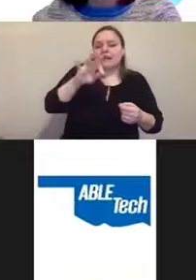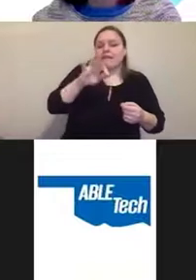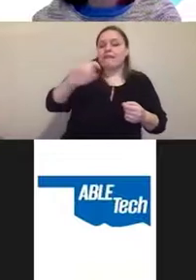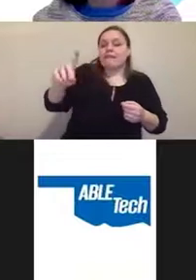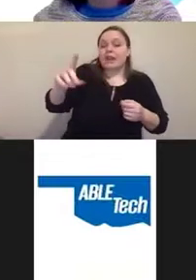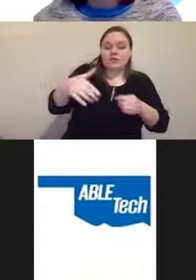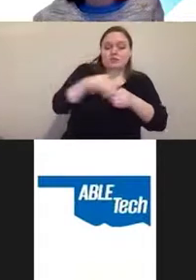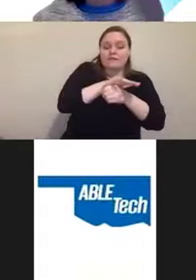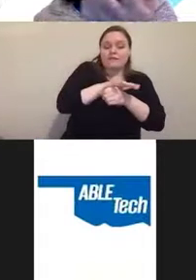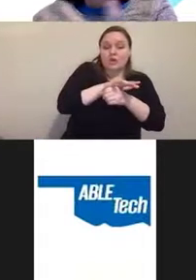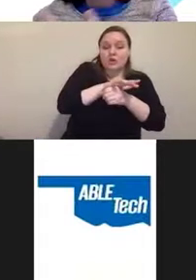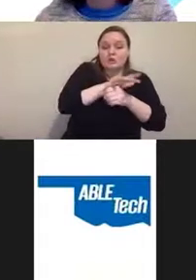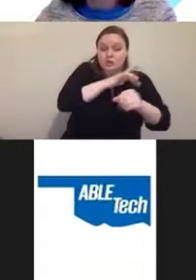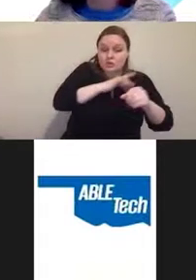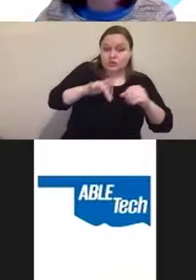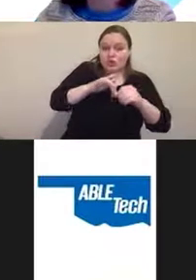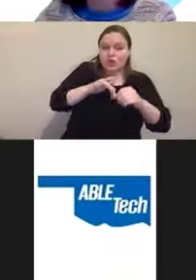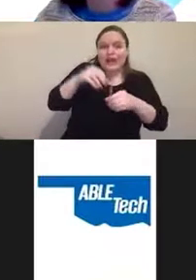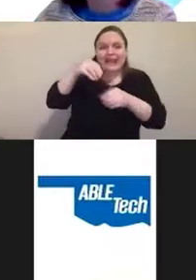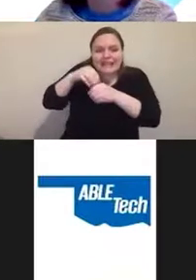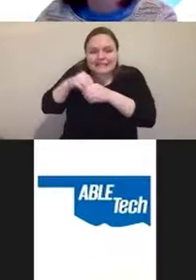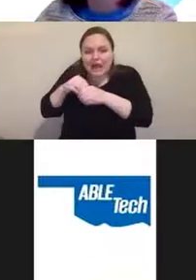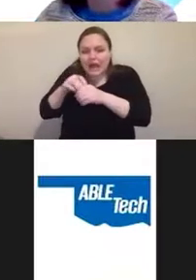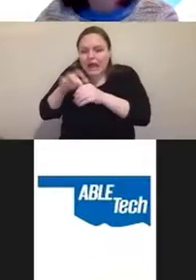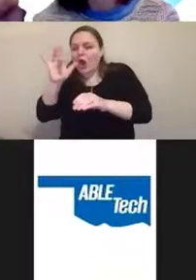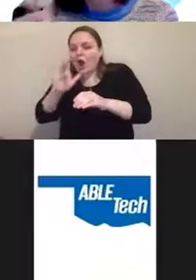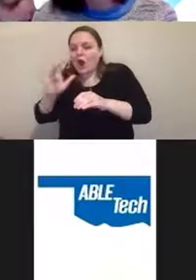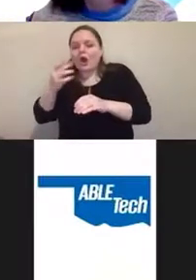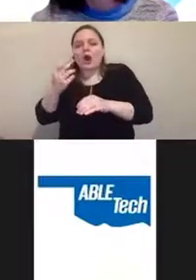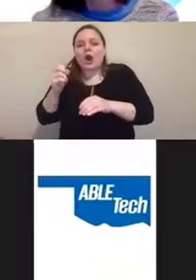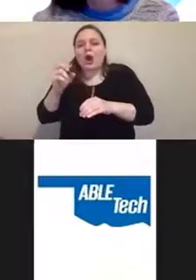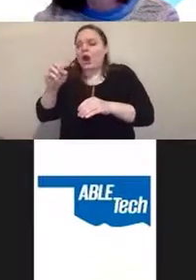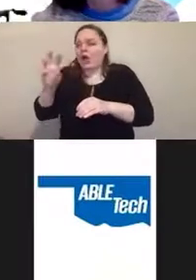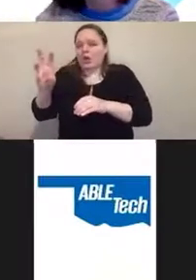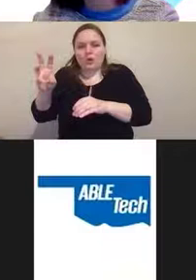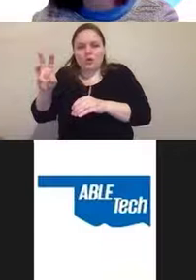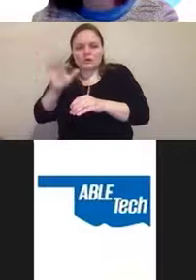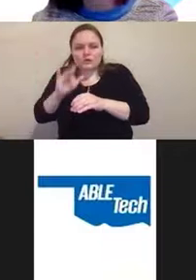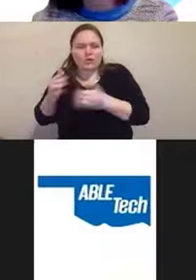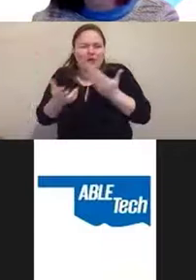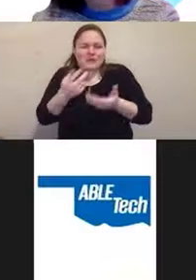hollow circle maybe, or it might say two circles. What it's not saying is record.